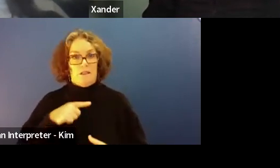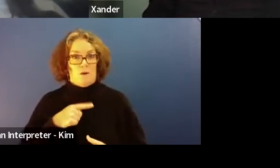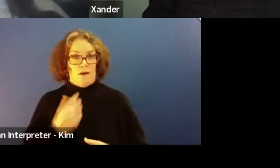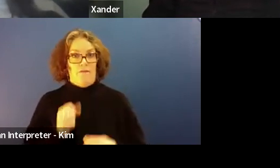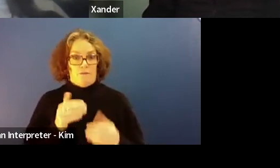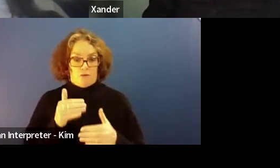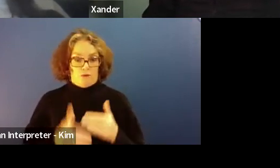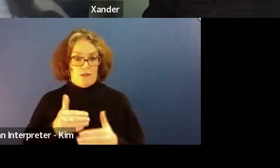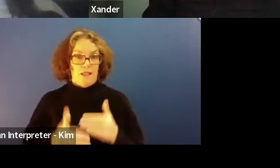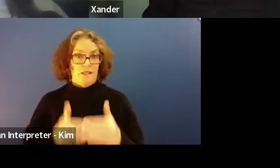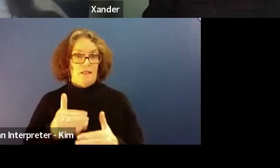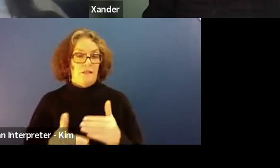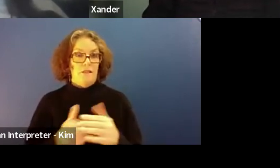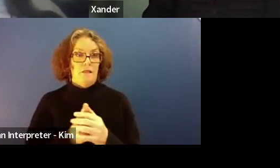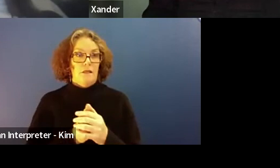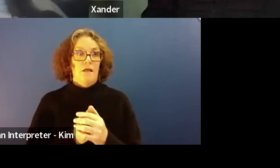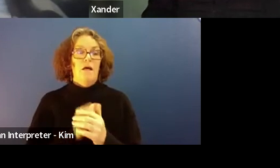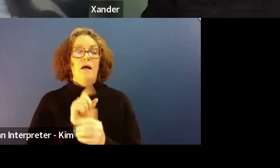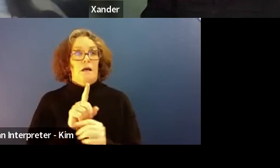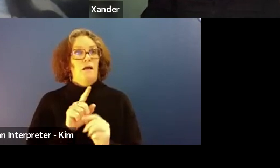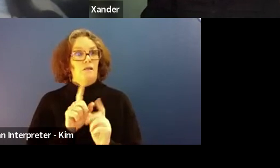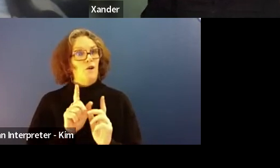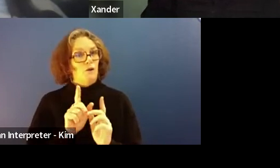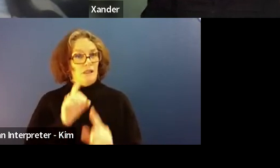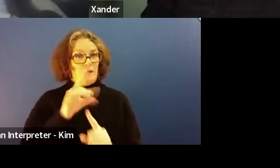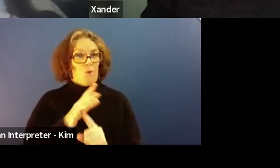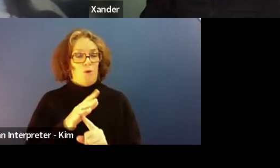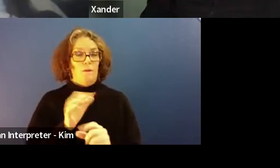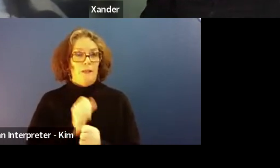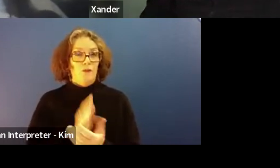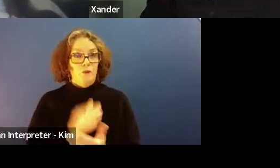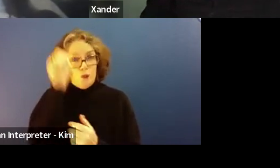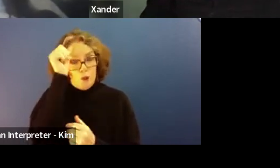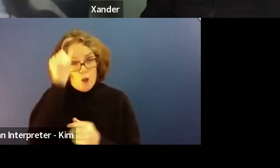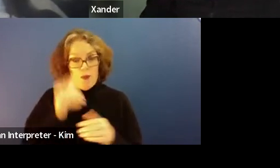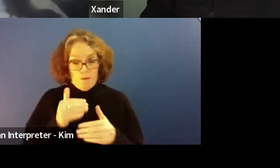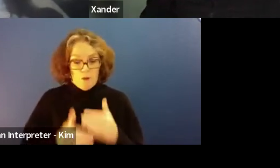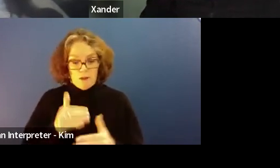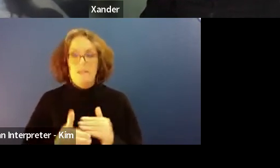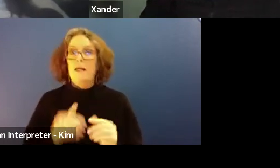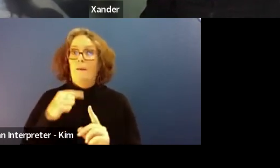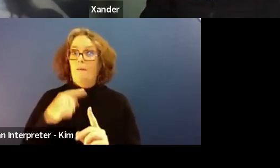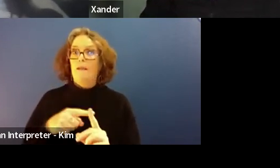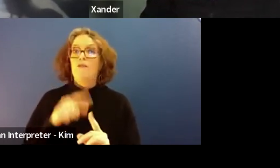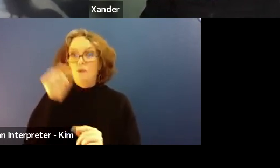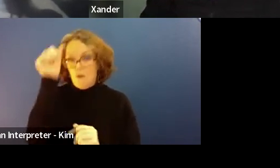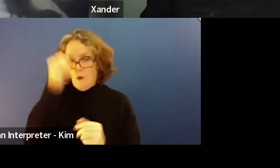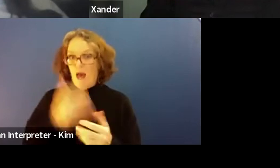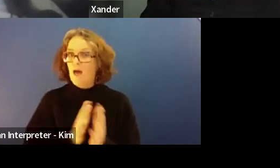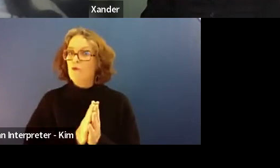And the other main thing I wanted to point out is make sure you do know the processes, and do you do know how to kick up a fast when you need to.